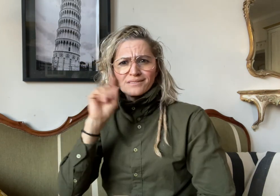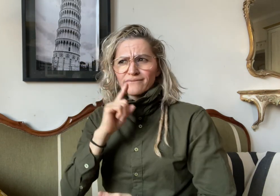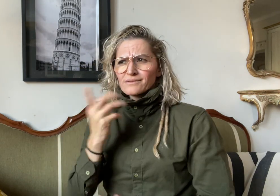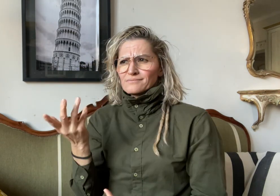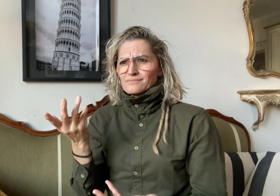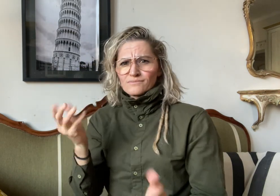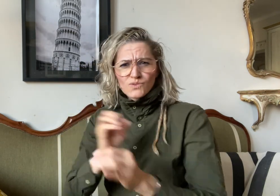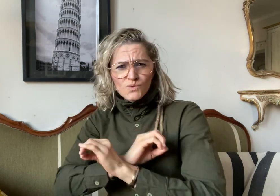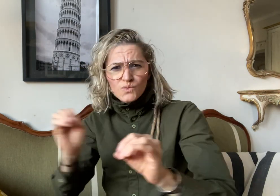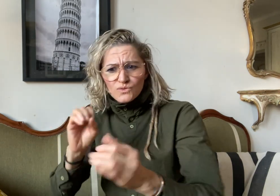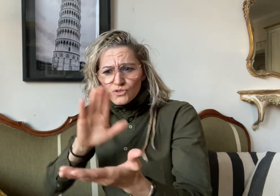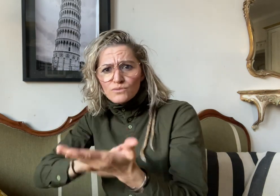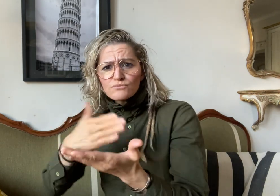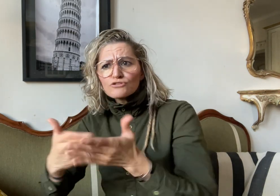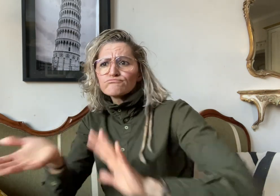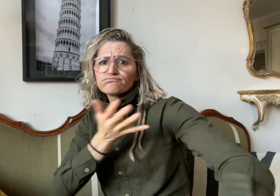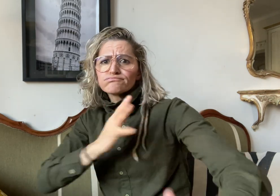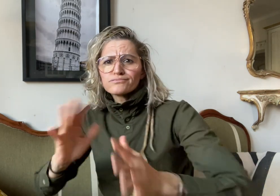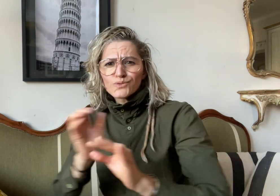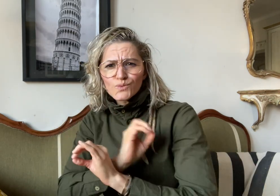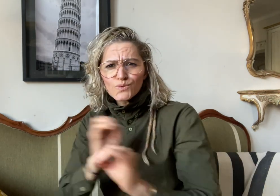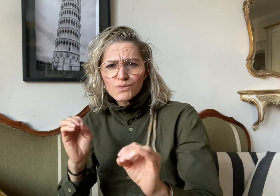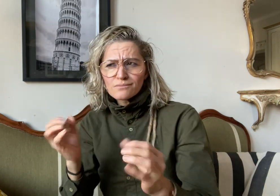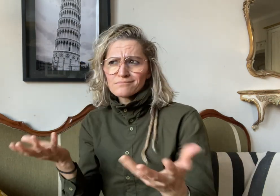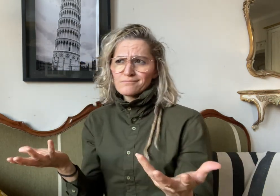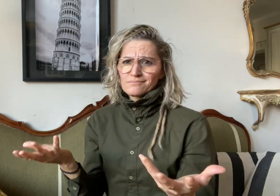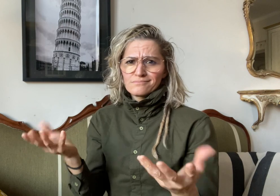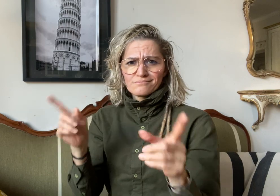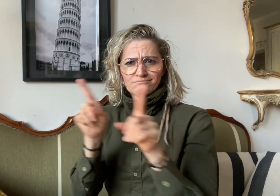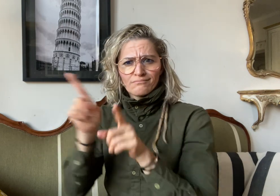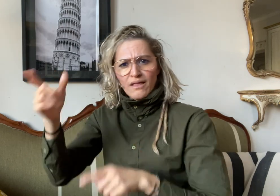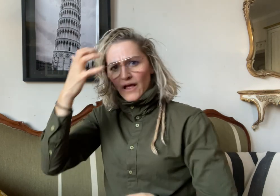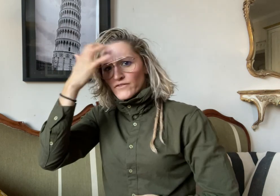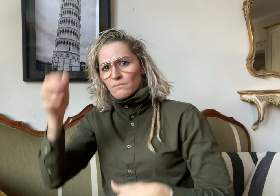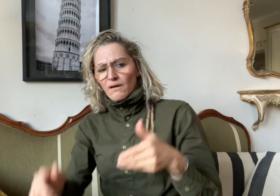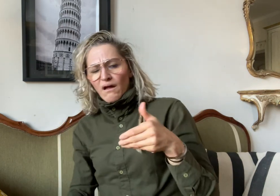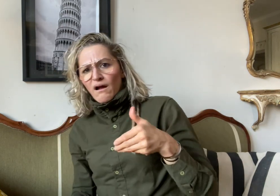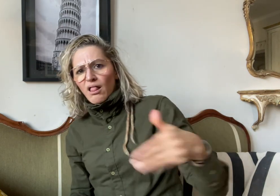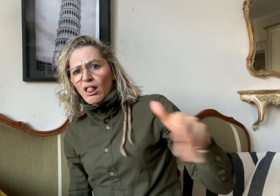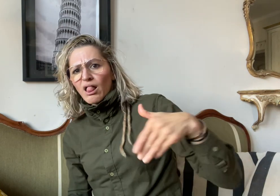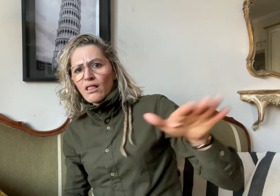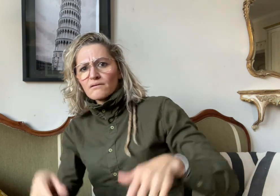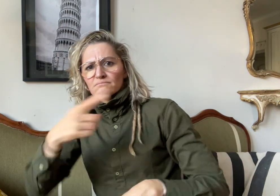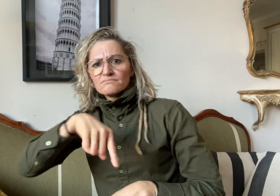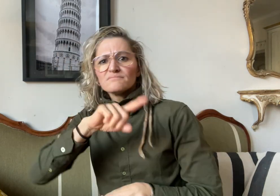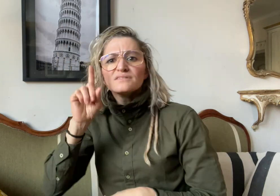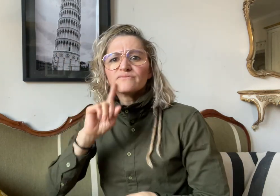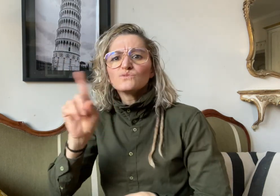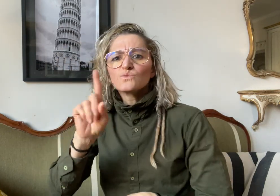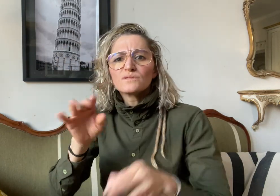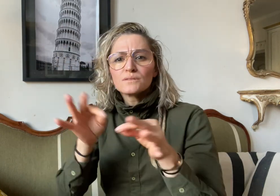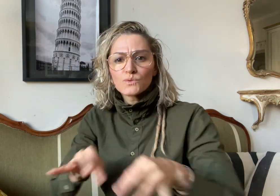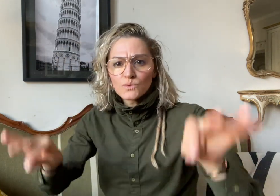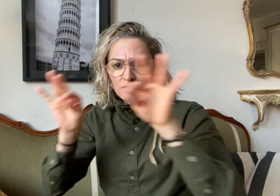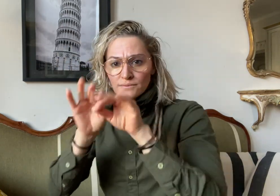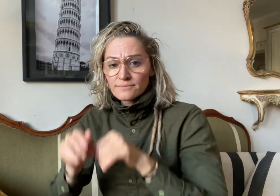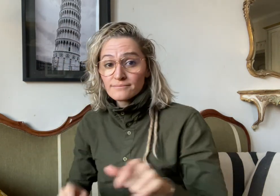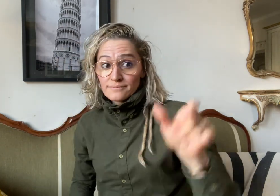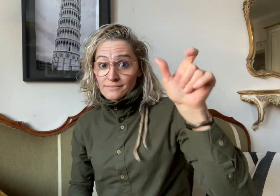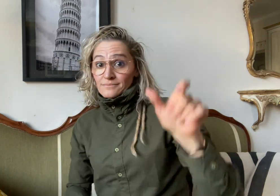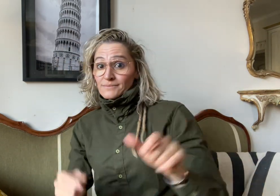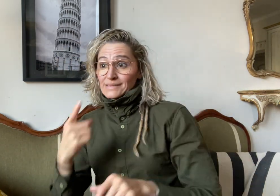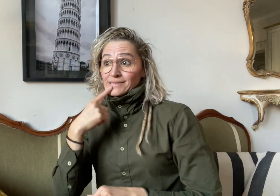and like an afterthought. She says that during the beginning